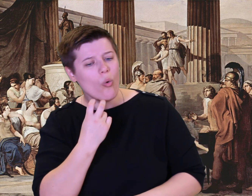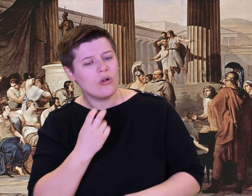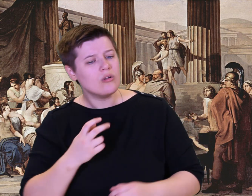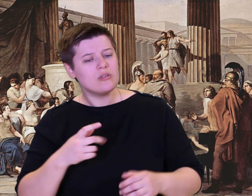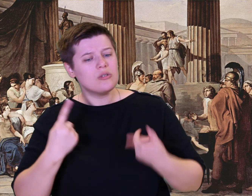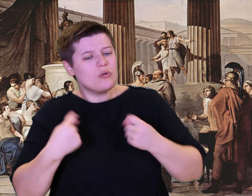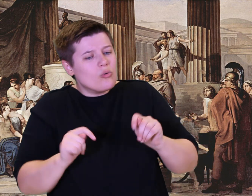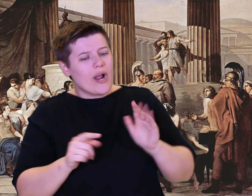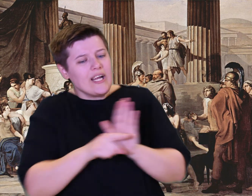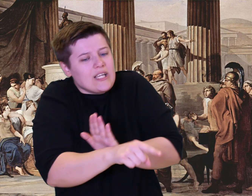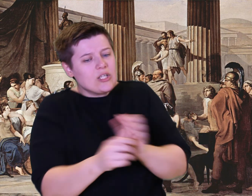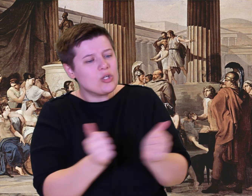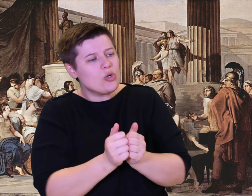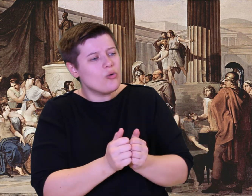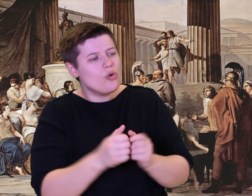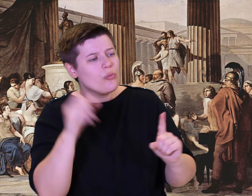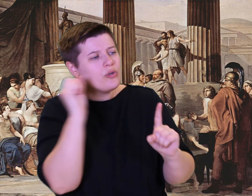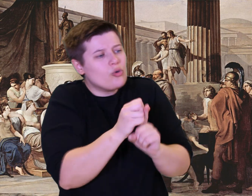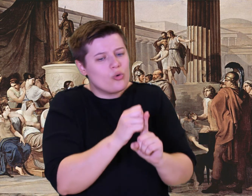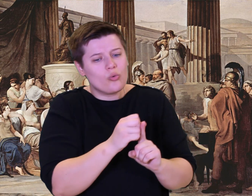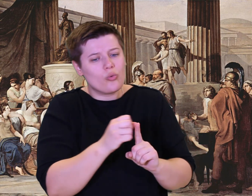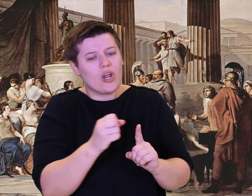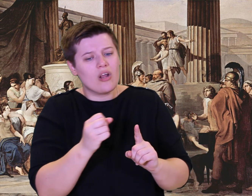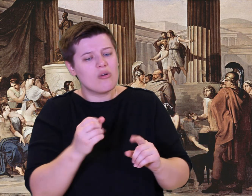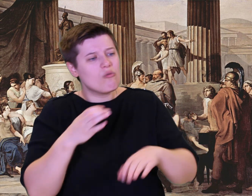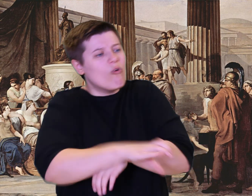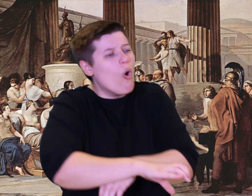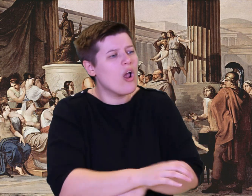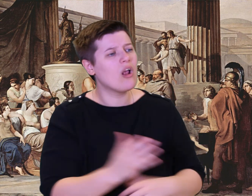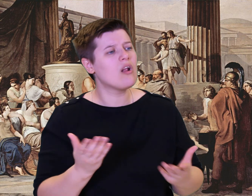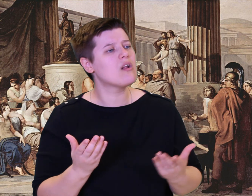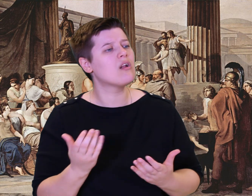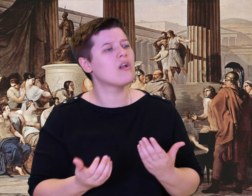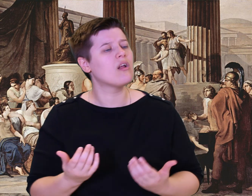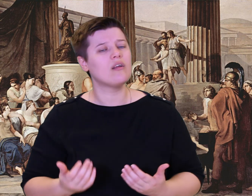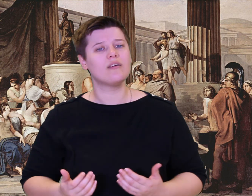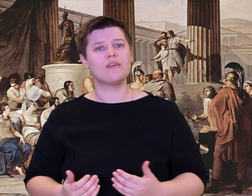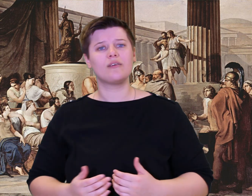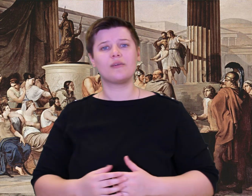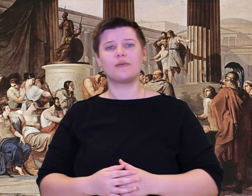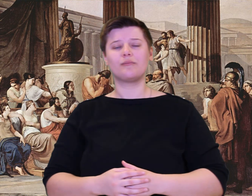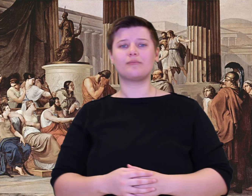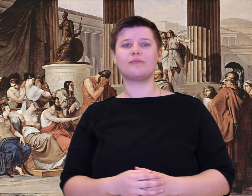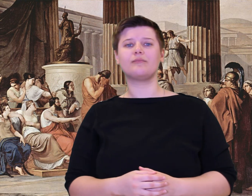Why are you screaming through the holy night and keeping us awake? Is someone